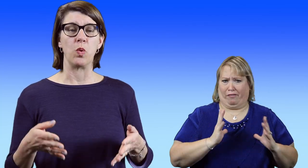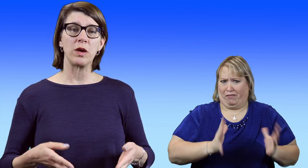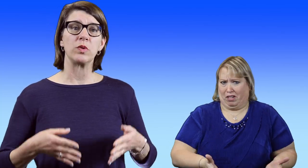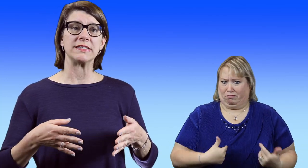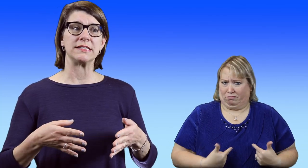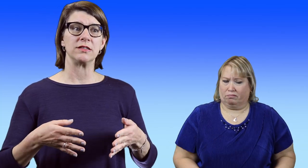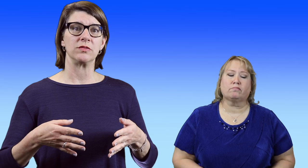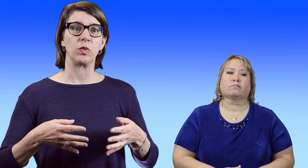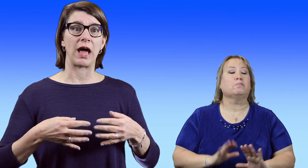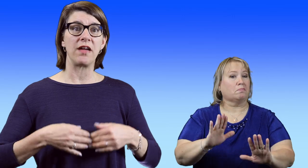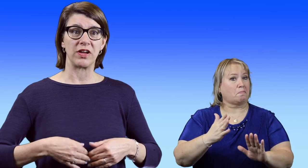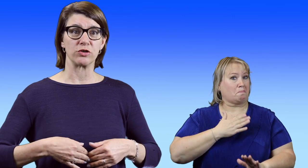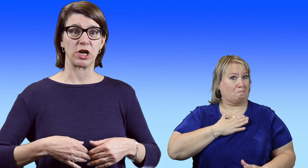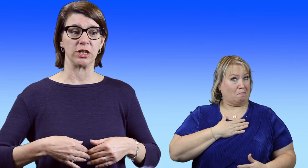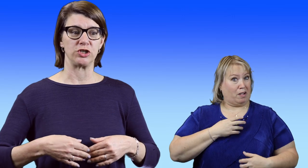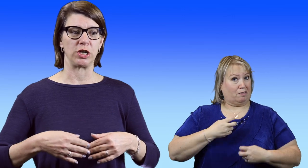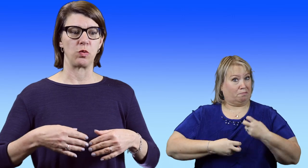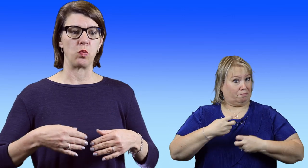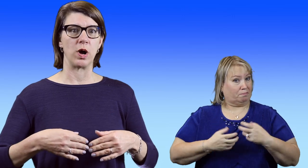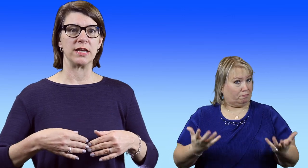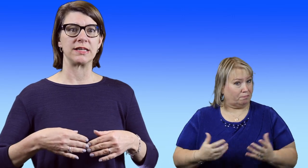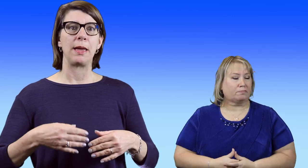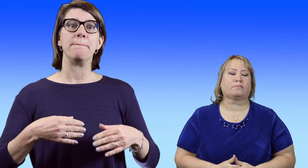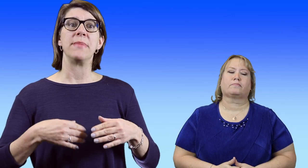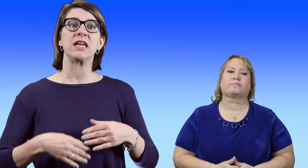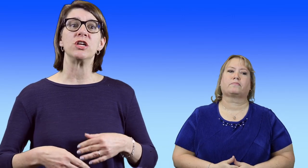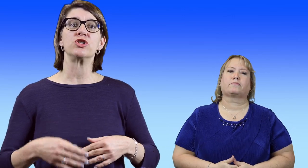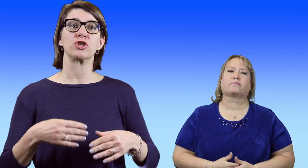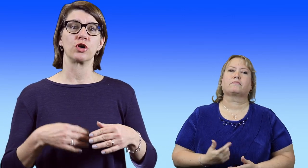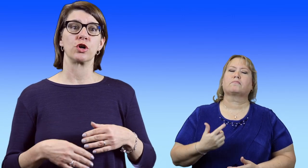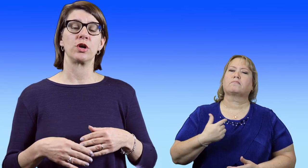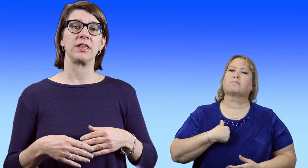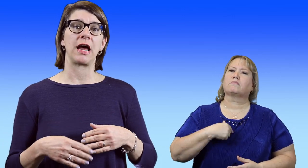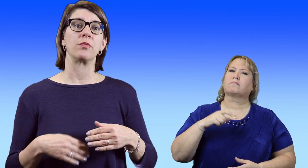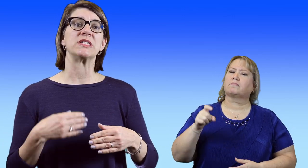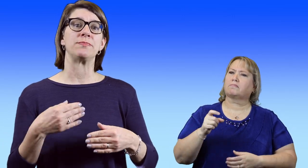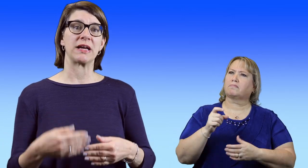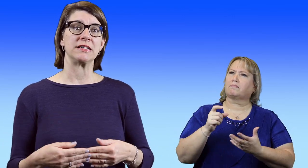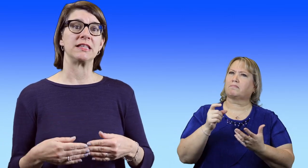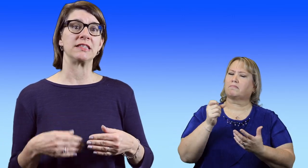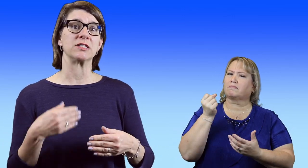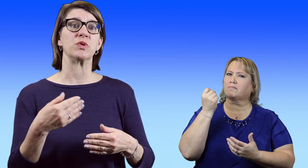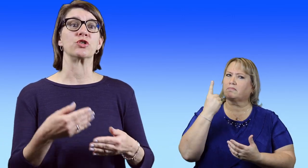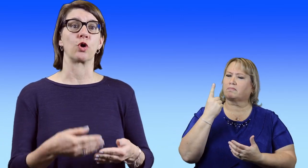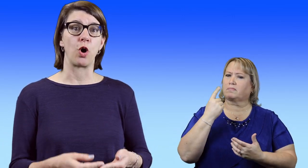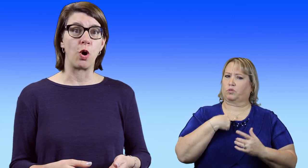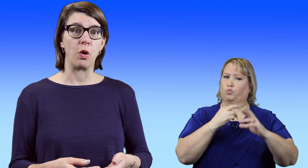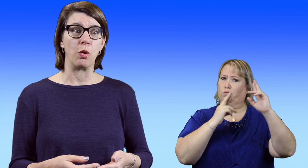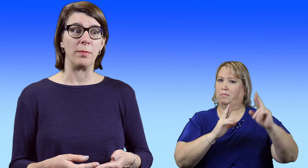What was -- what I found challenging was making sure that I respected that this was their home